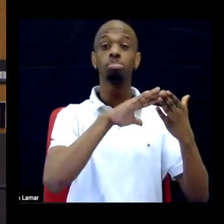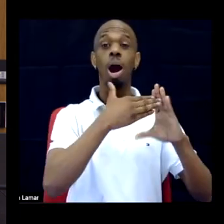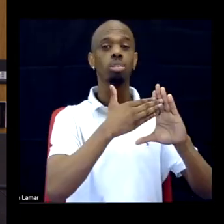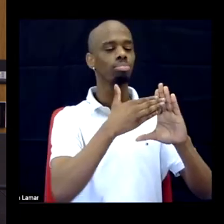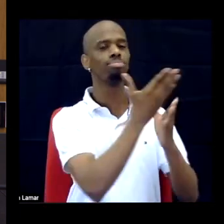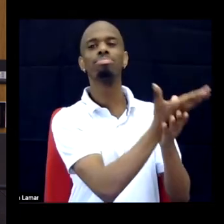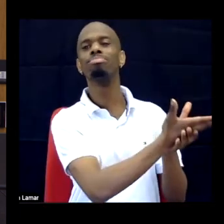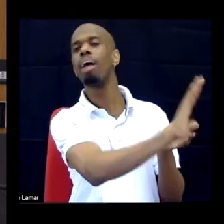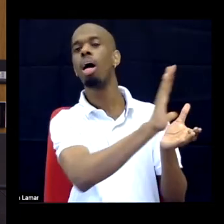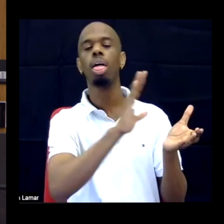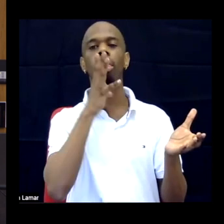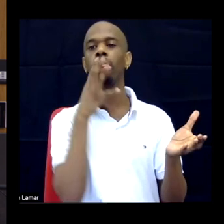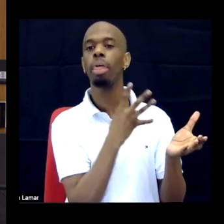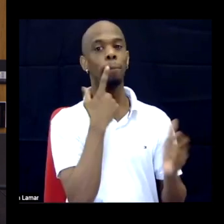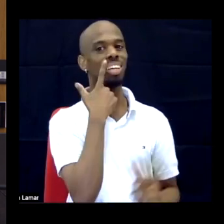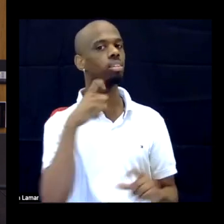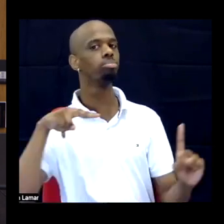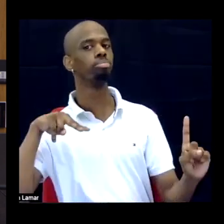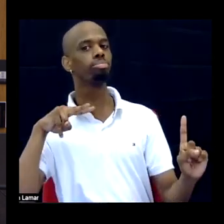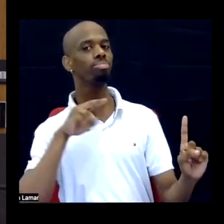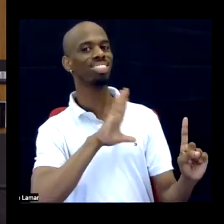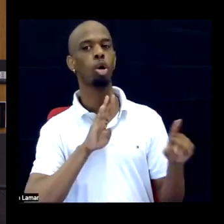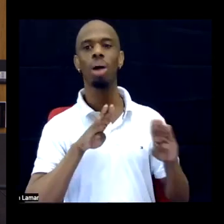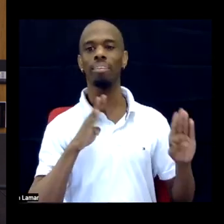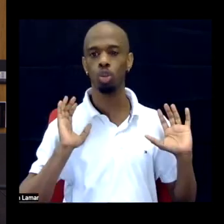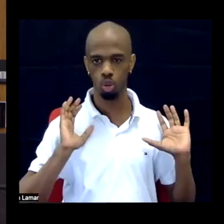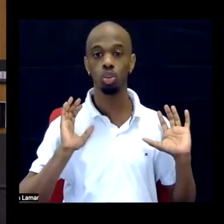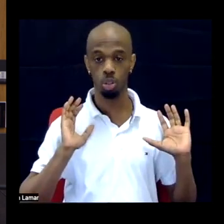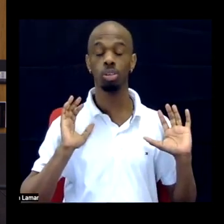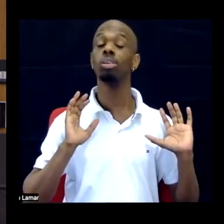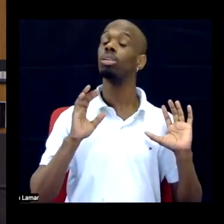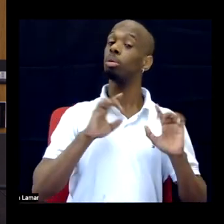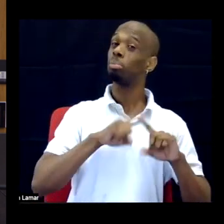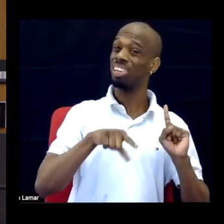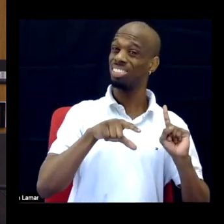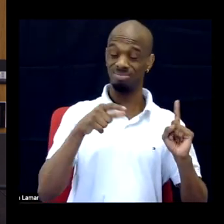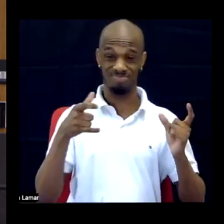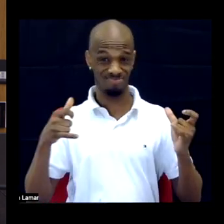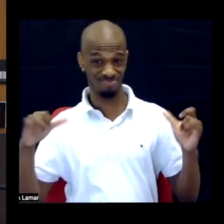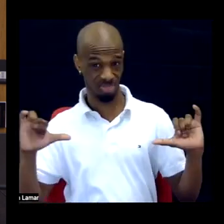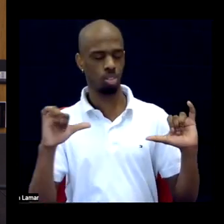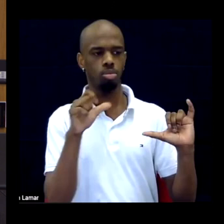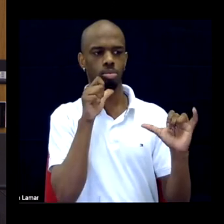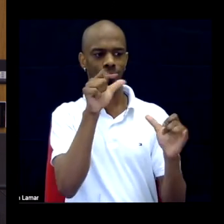To condemn the one without contributing to the subordination of the other.